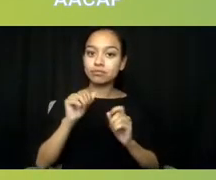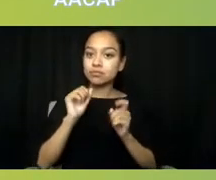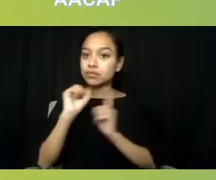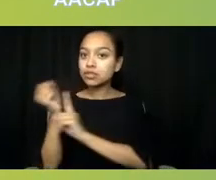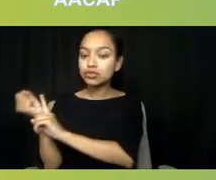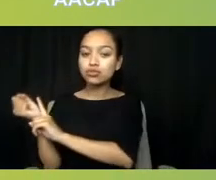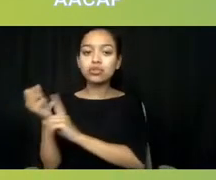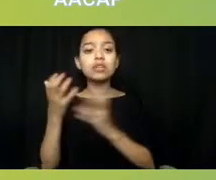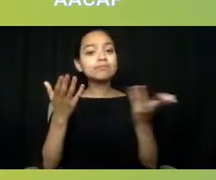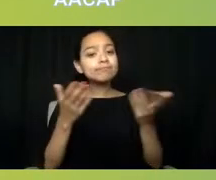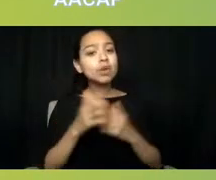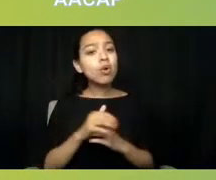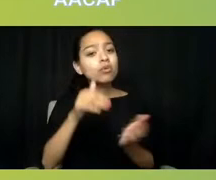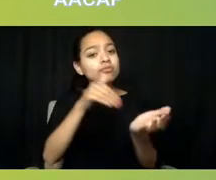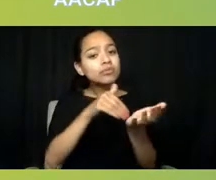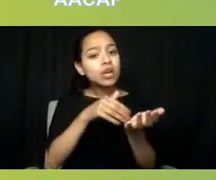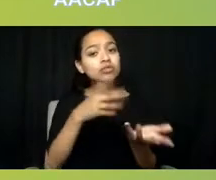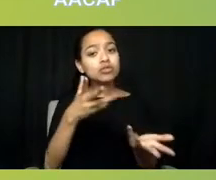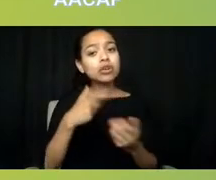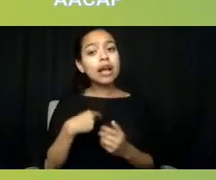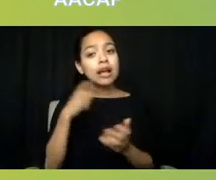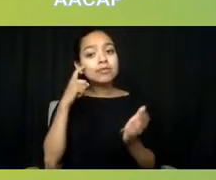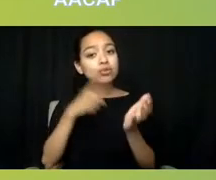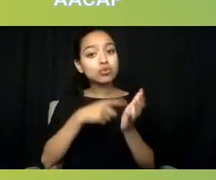working in crisis management and crisis collaboration.